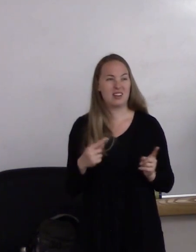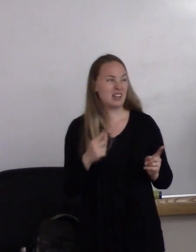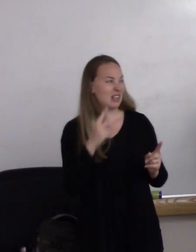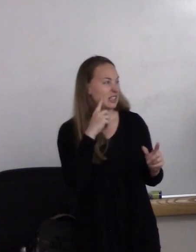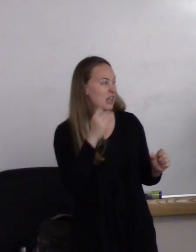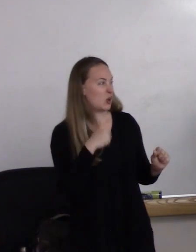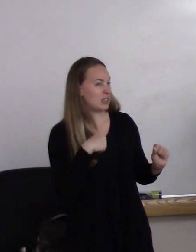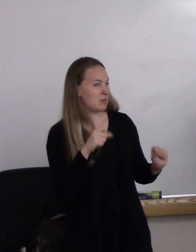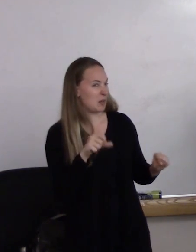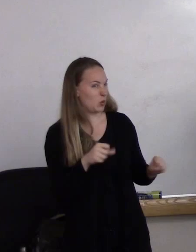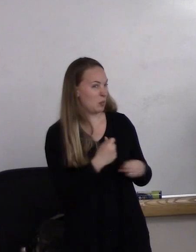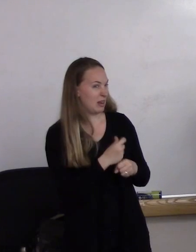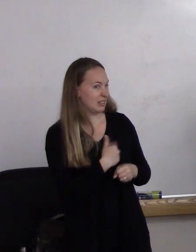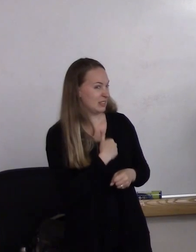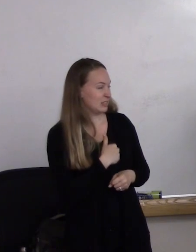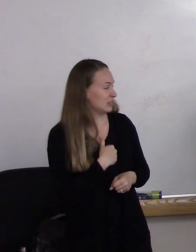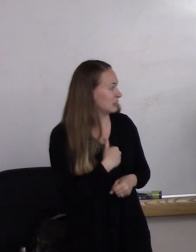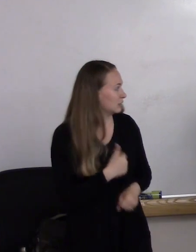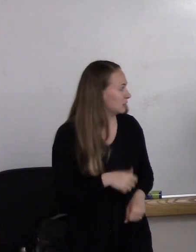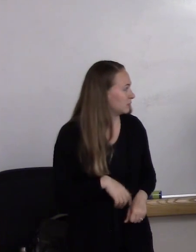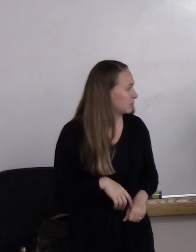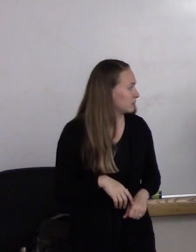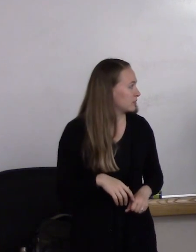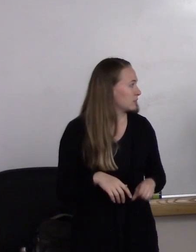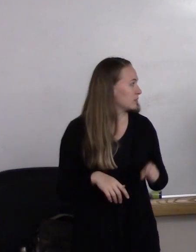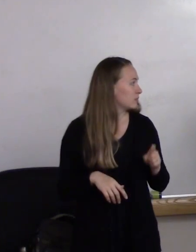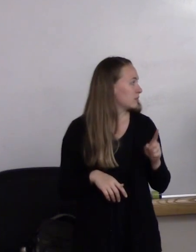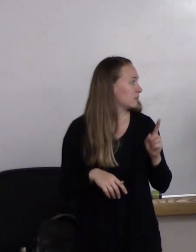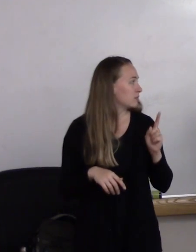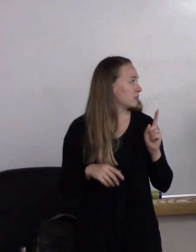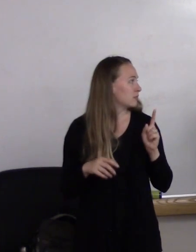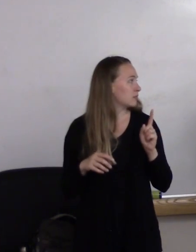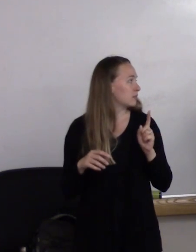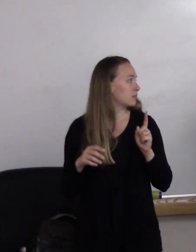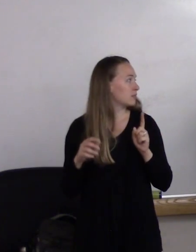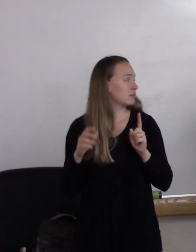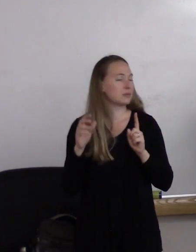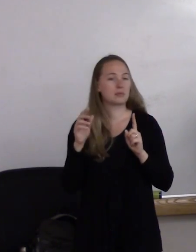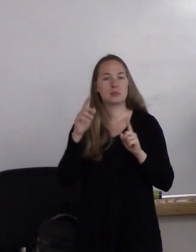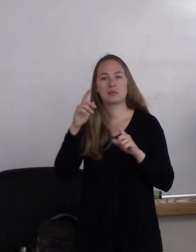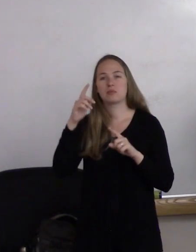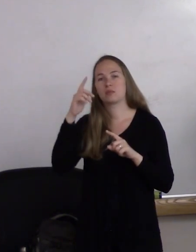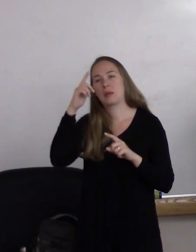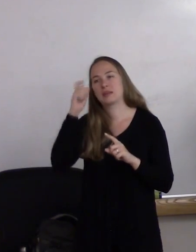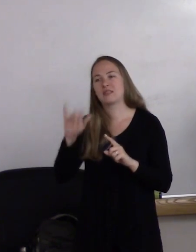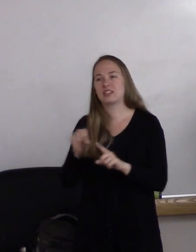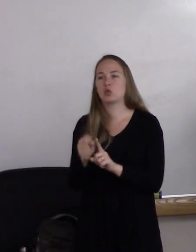(Kathleen) Some kind of terminal situation because you can't say who you are, you know?